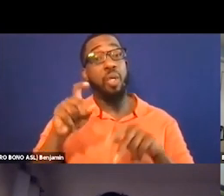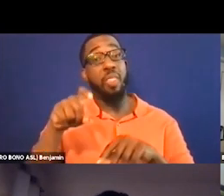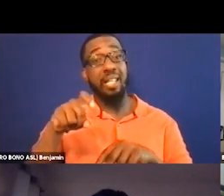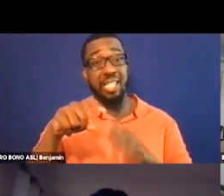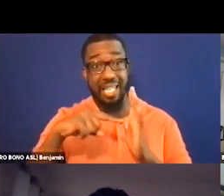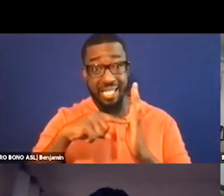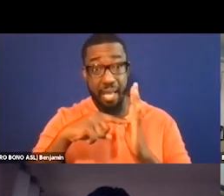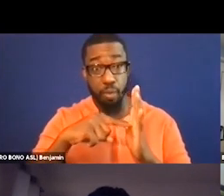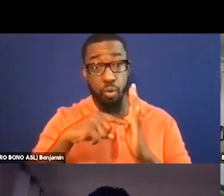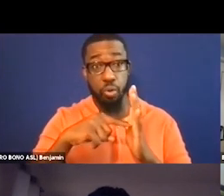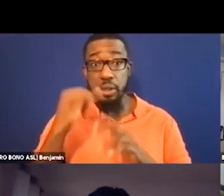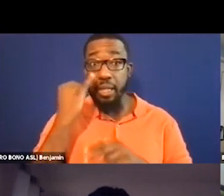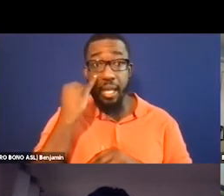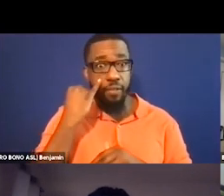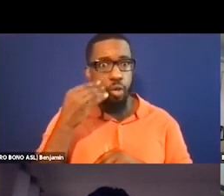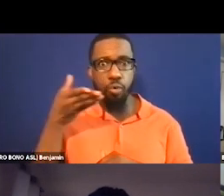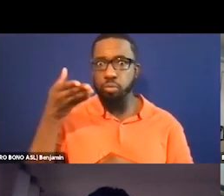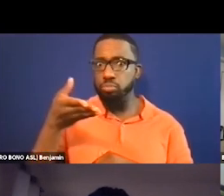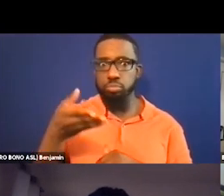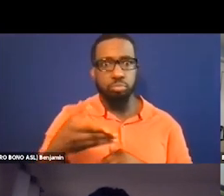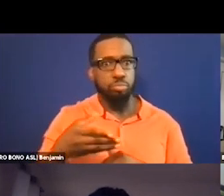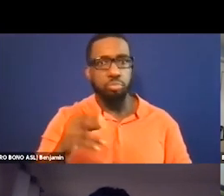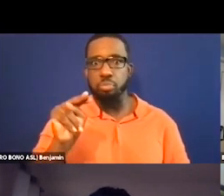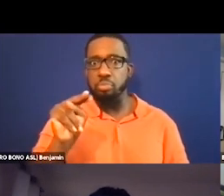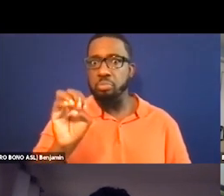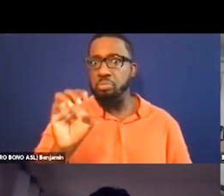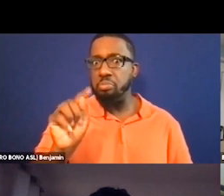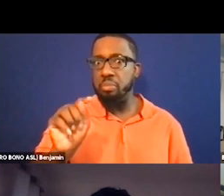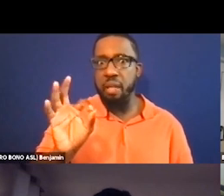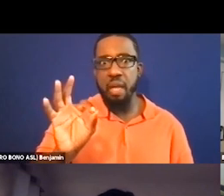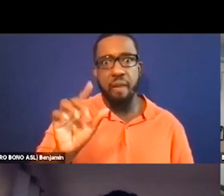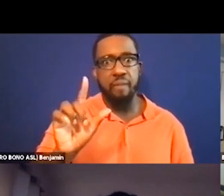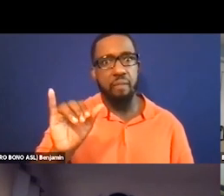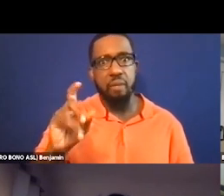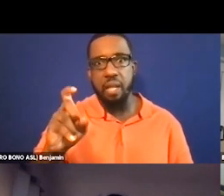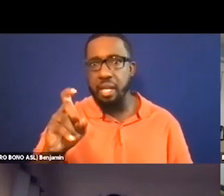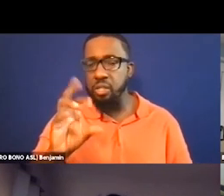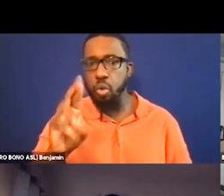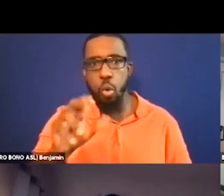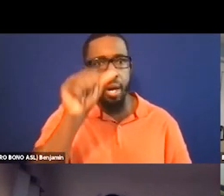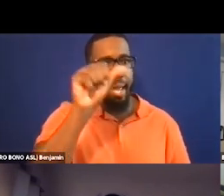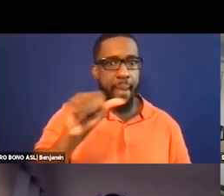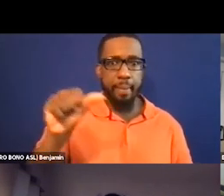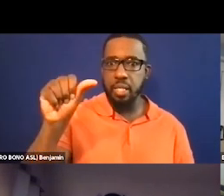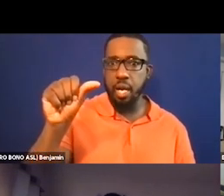subscribed to Netflix or Amazon, you can go into a foreign film. If it has audio description it's actually -- or